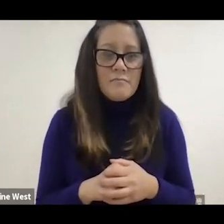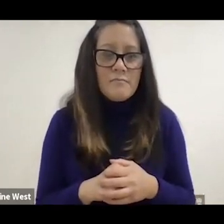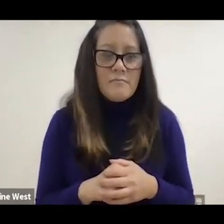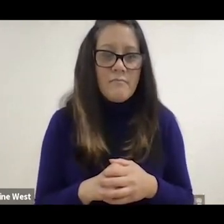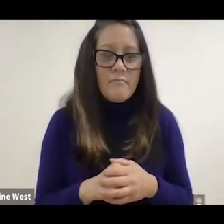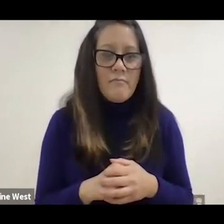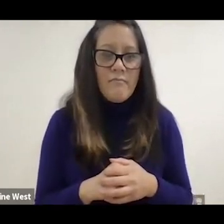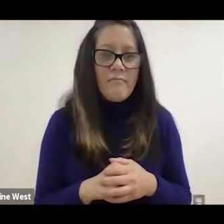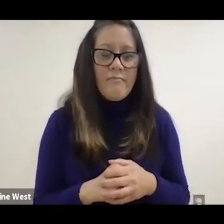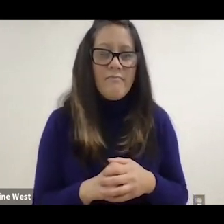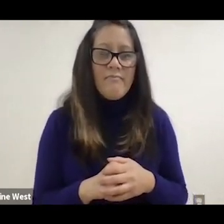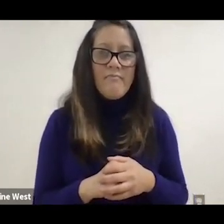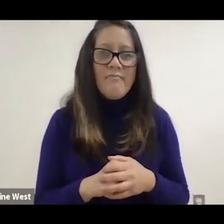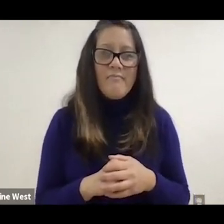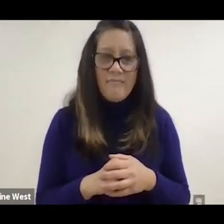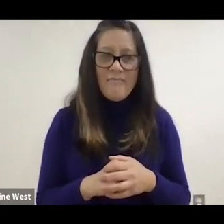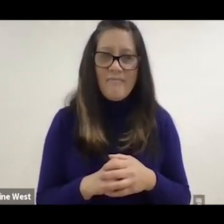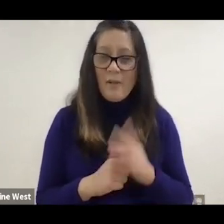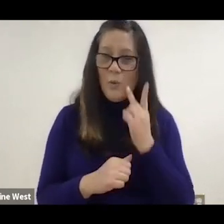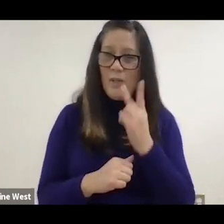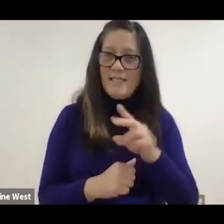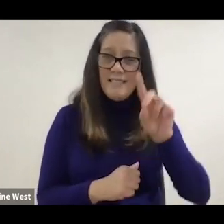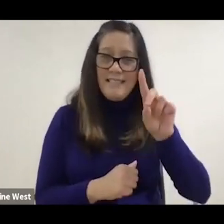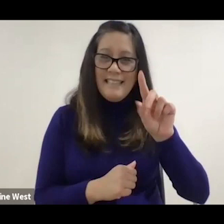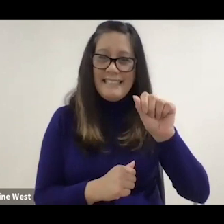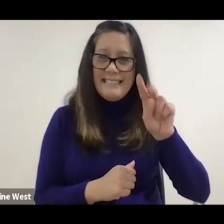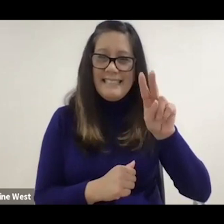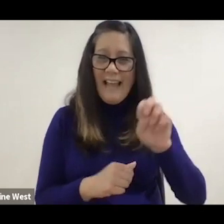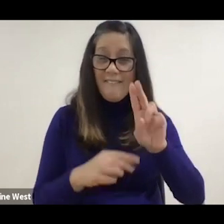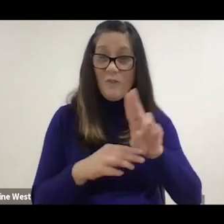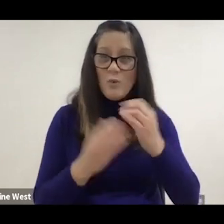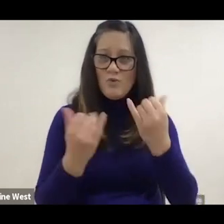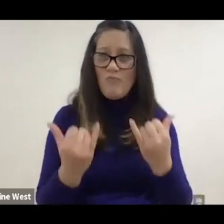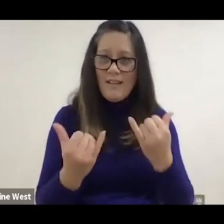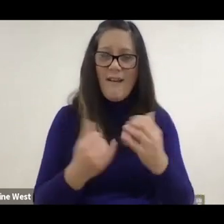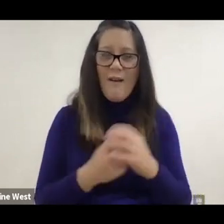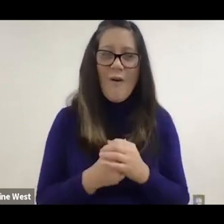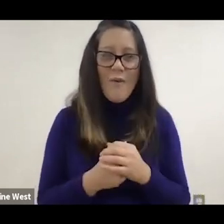got like a like Dave's using right now. it's got kind of a dead zone neutral zone